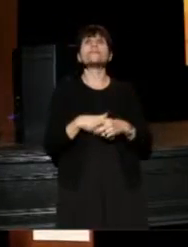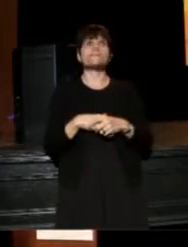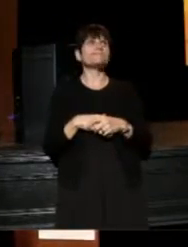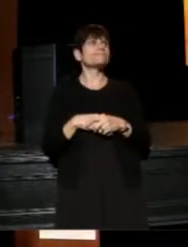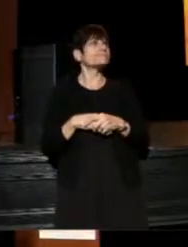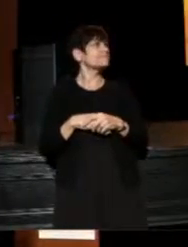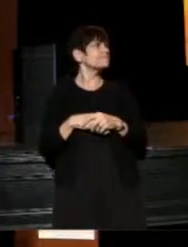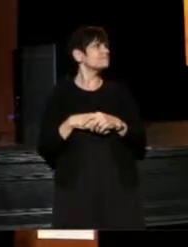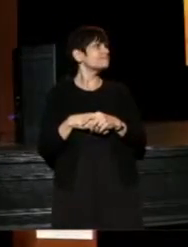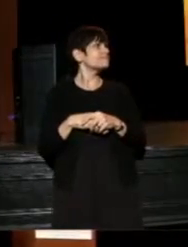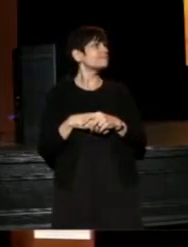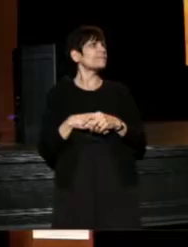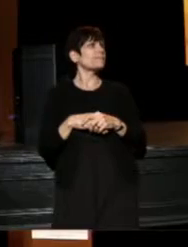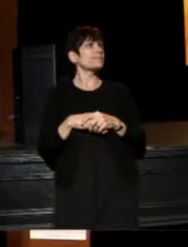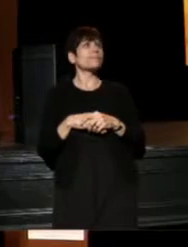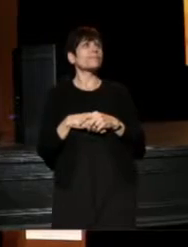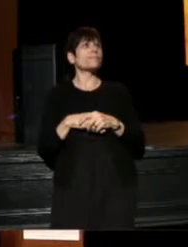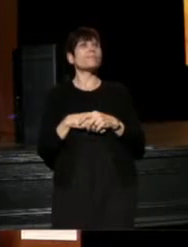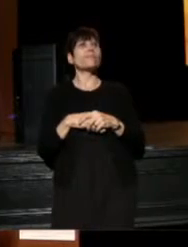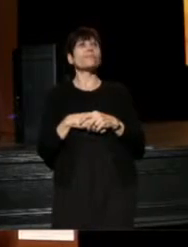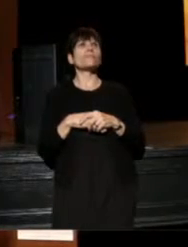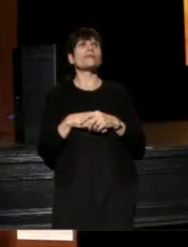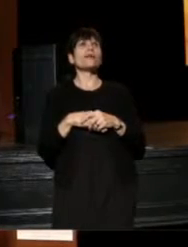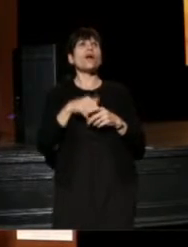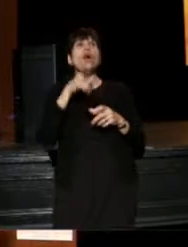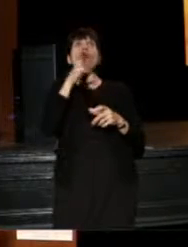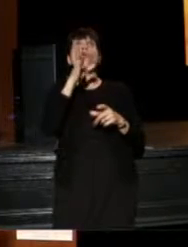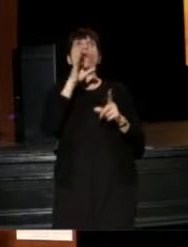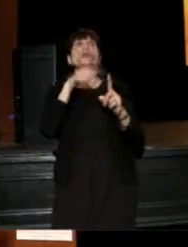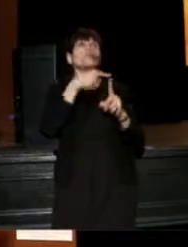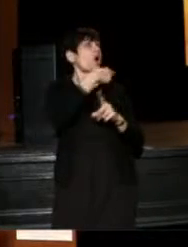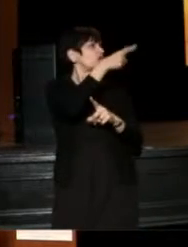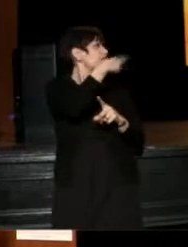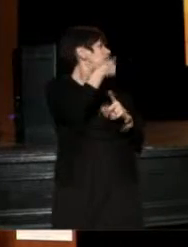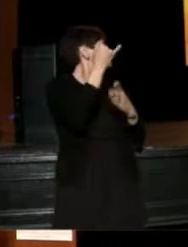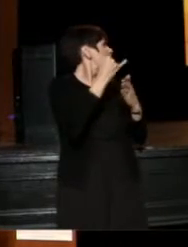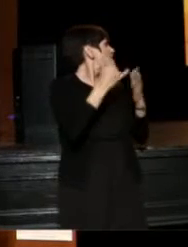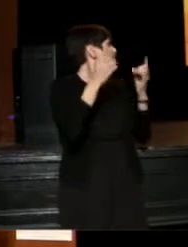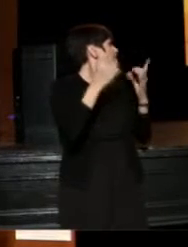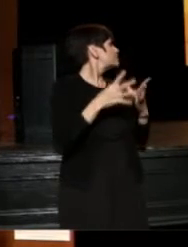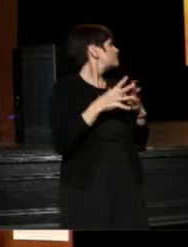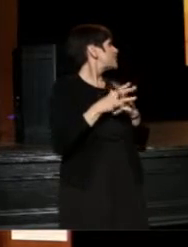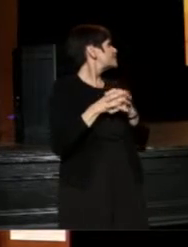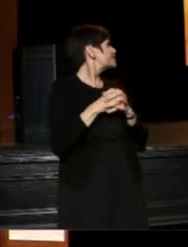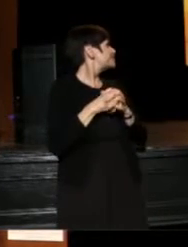And who wants to talk to these artistic directors? Oh boy!